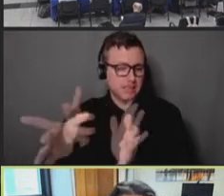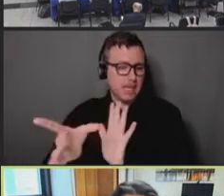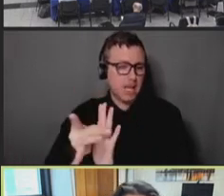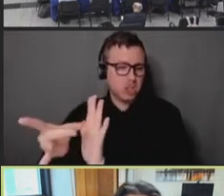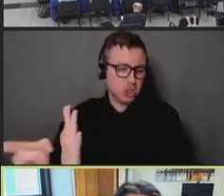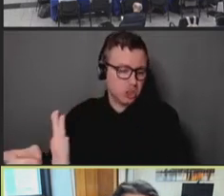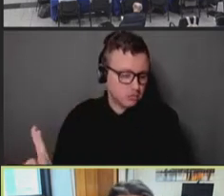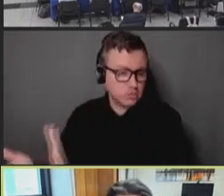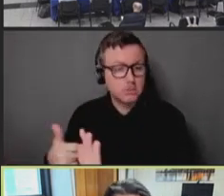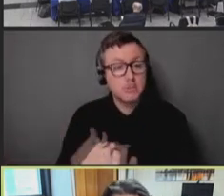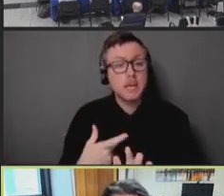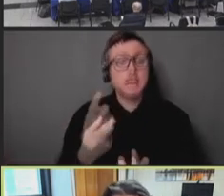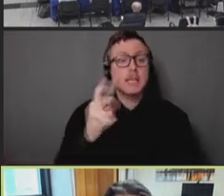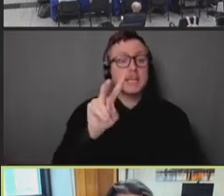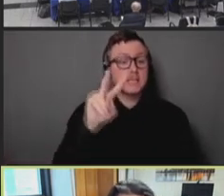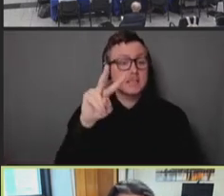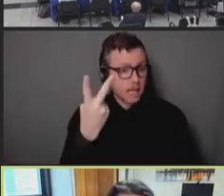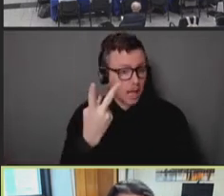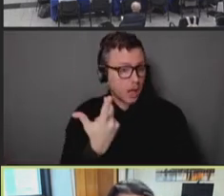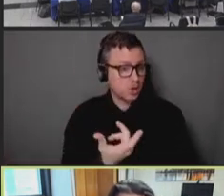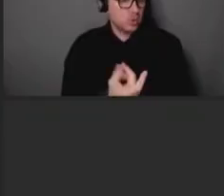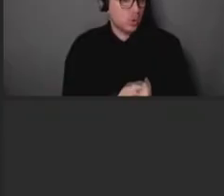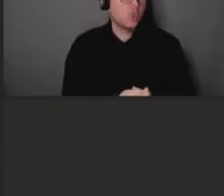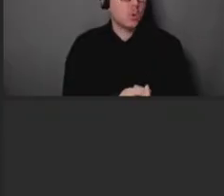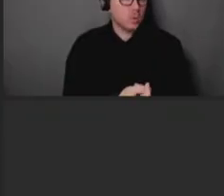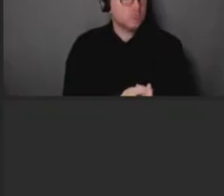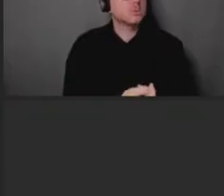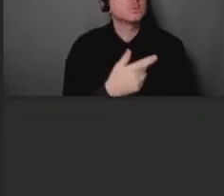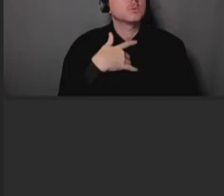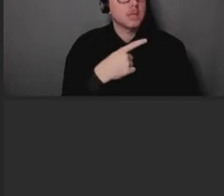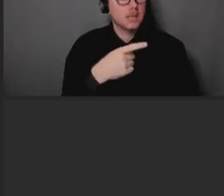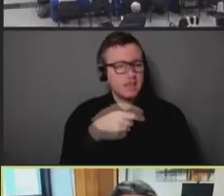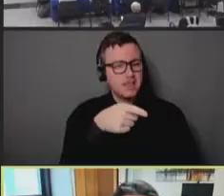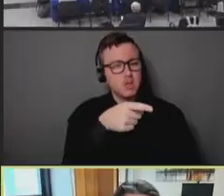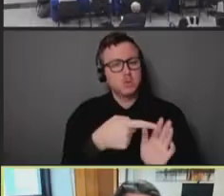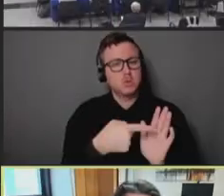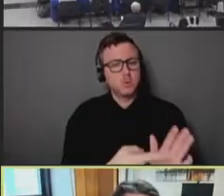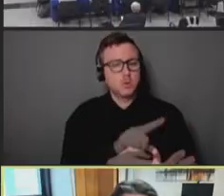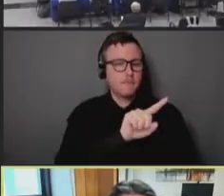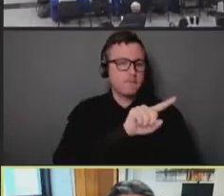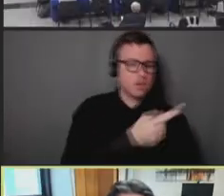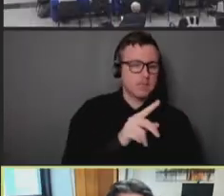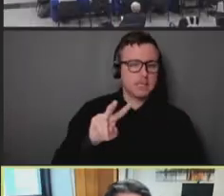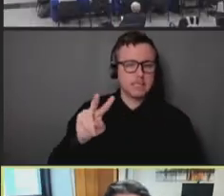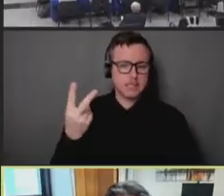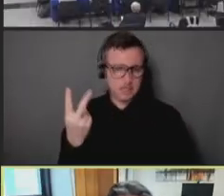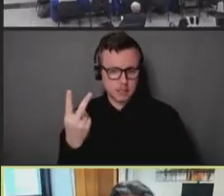this represents a combination of first and second doses. But I believe about three quarters of